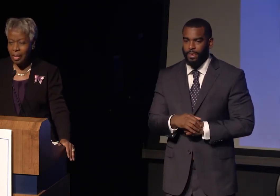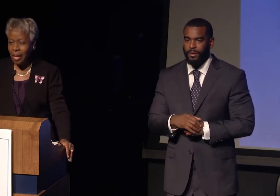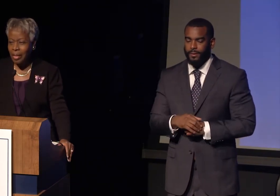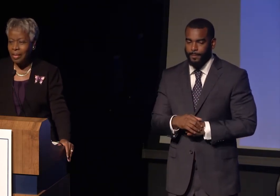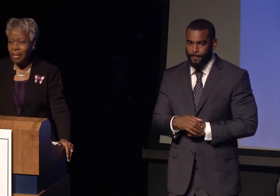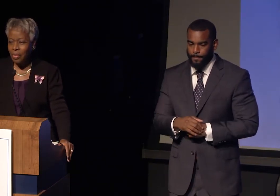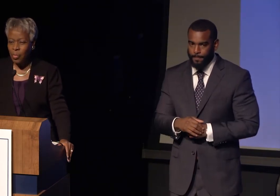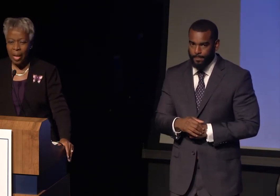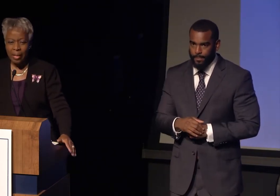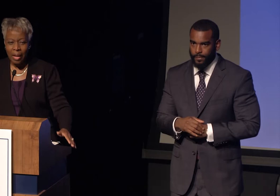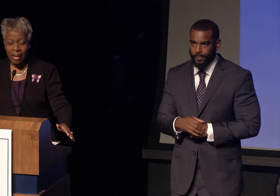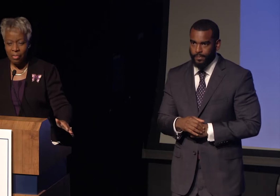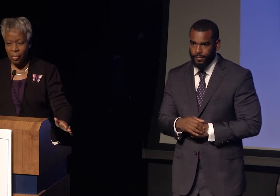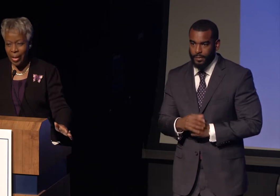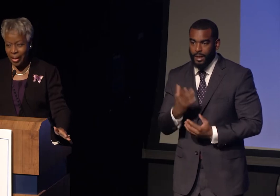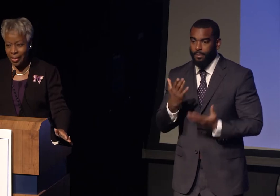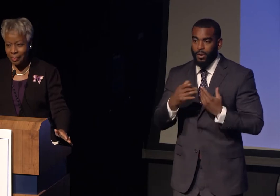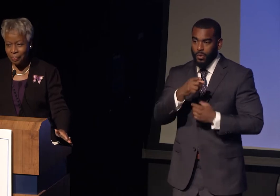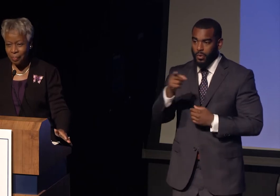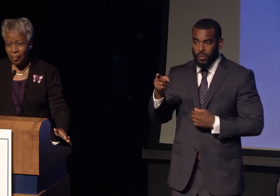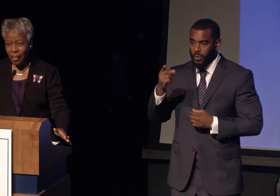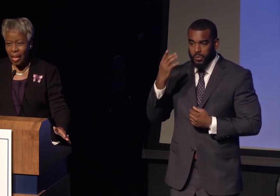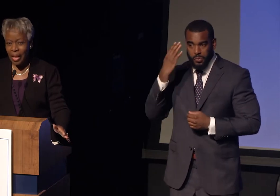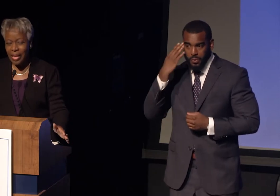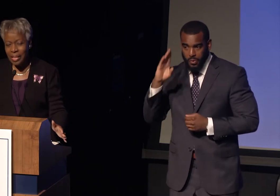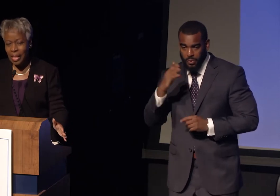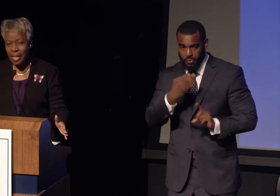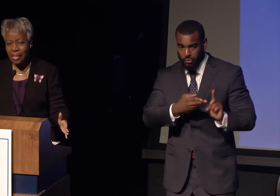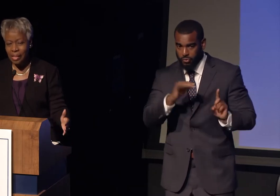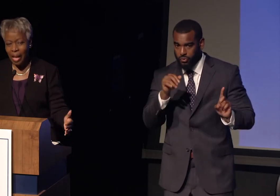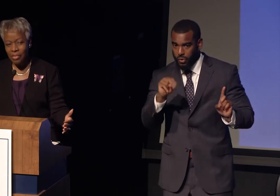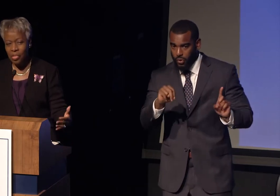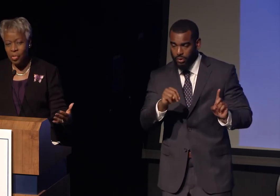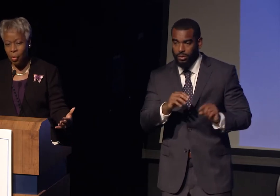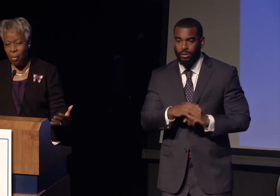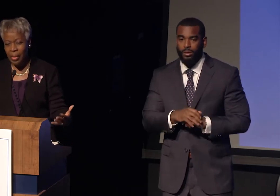that you might not have read is that his life story